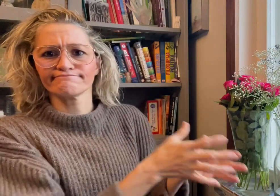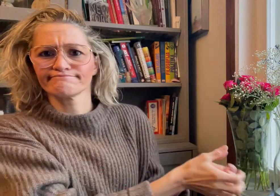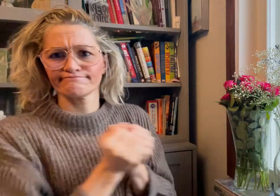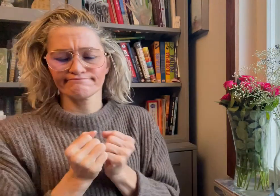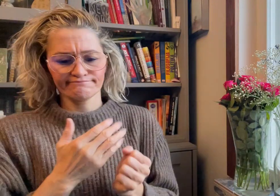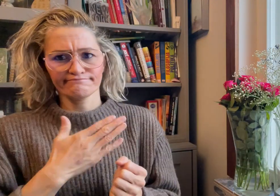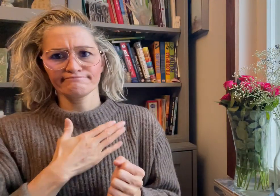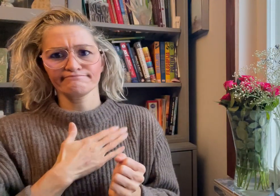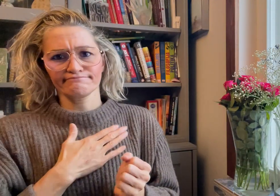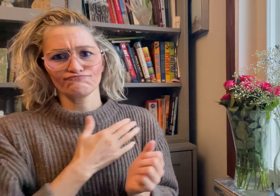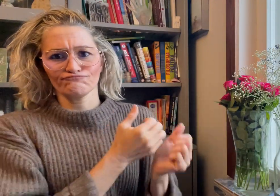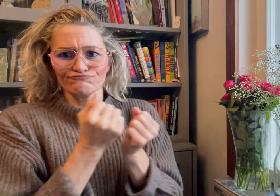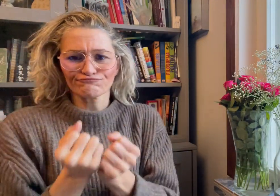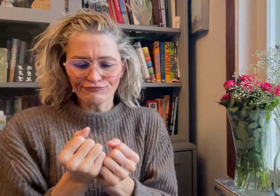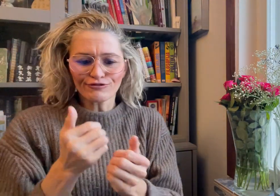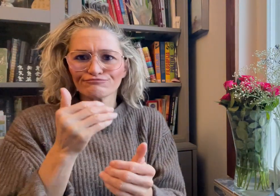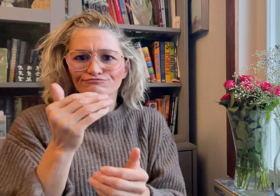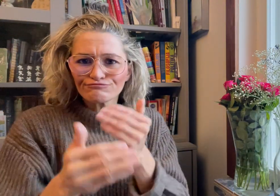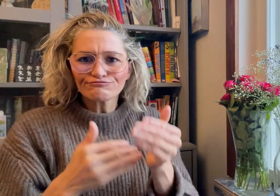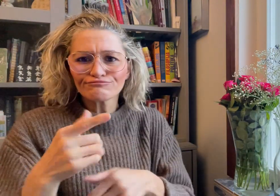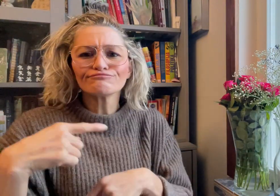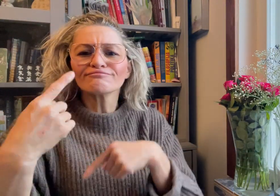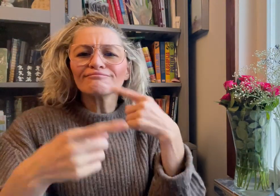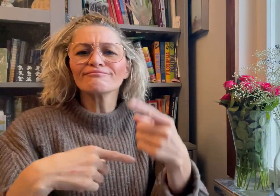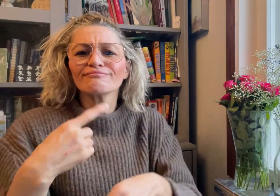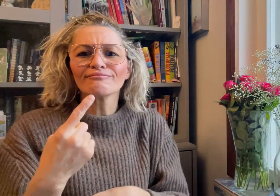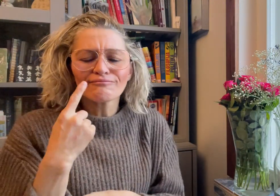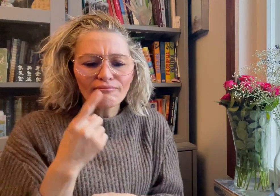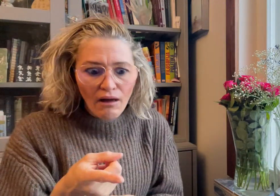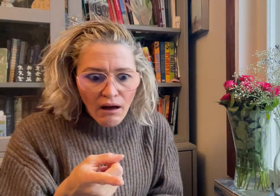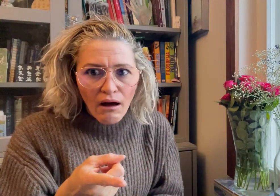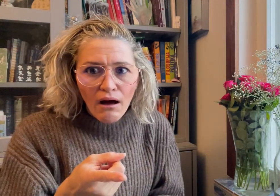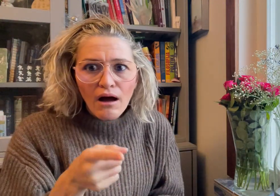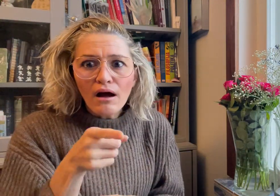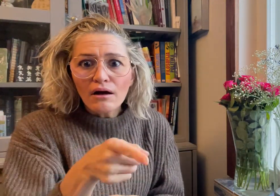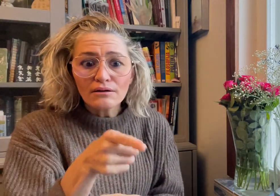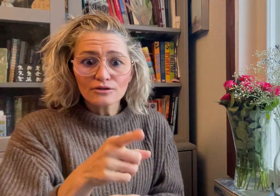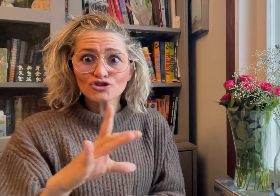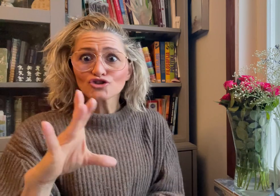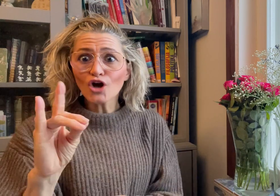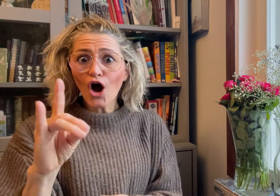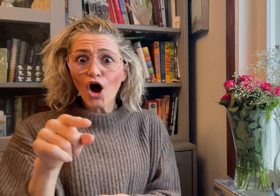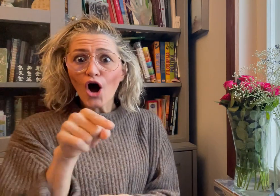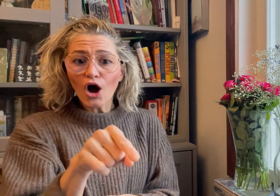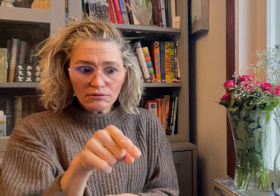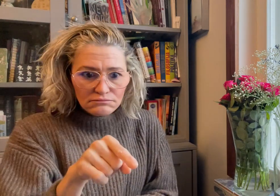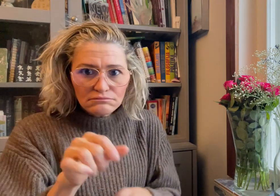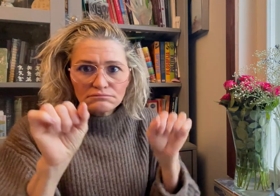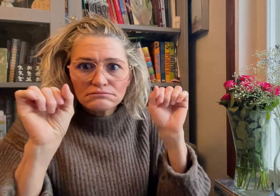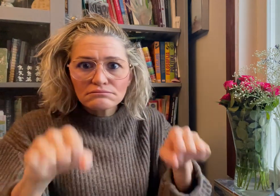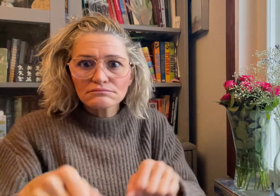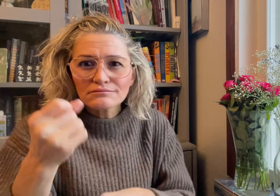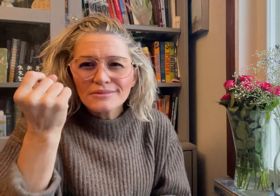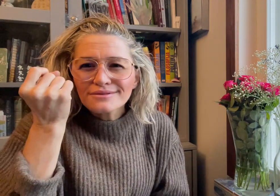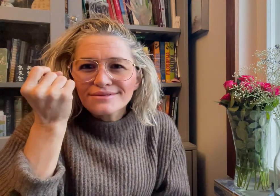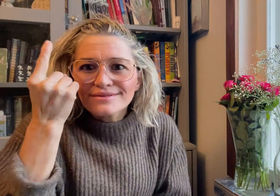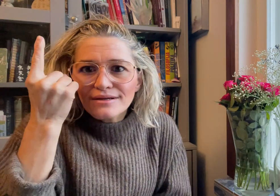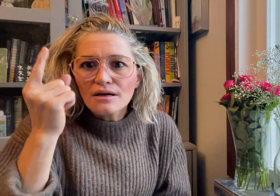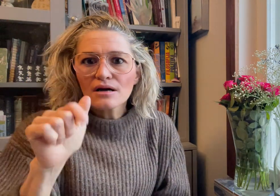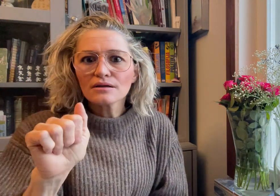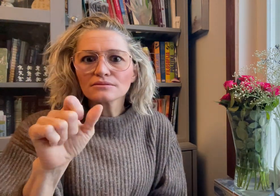Nikki realized her new dog could understand some ASL